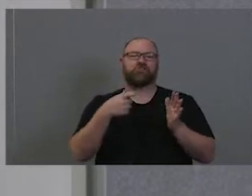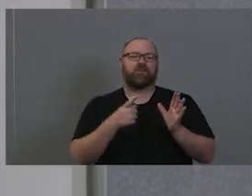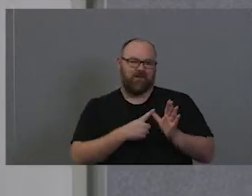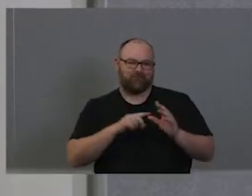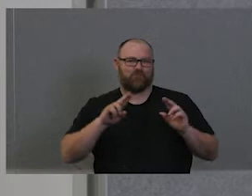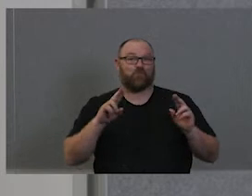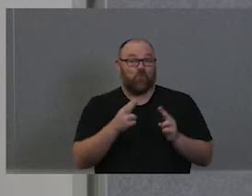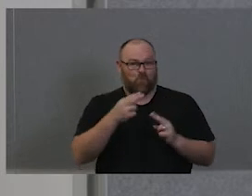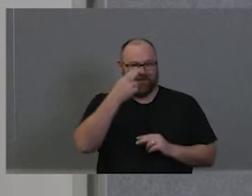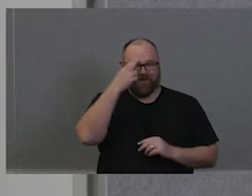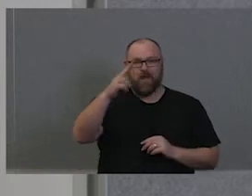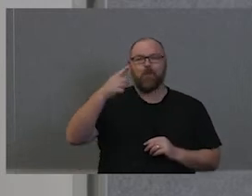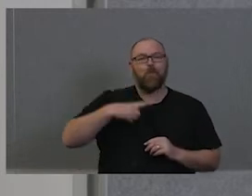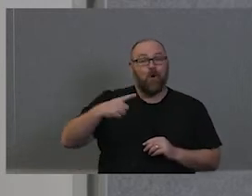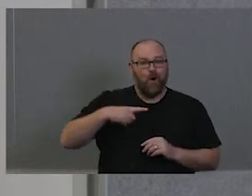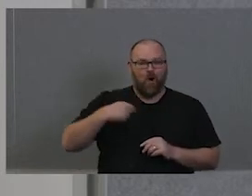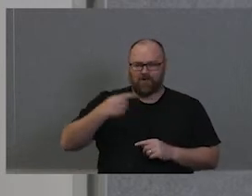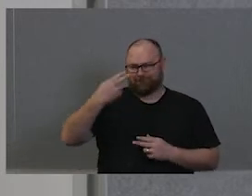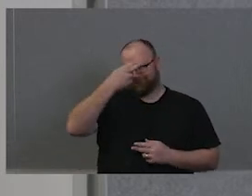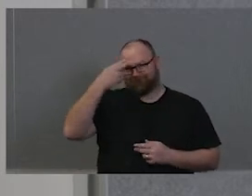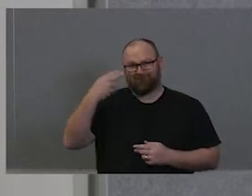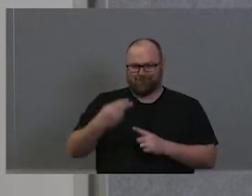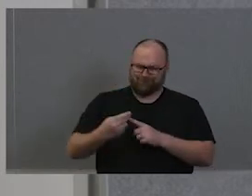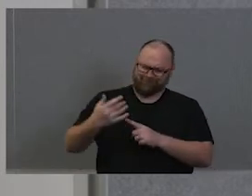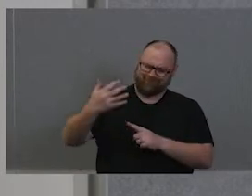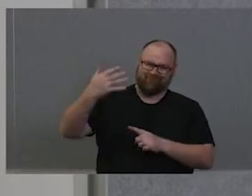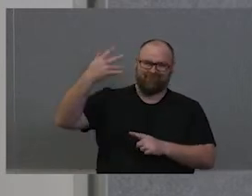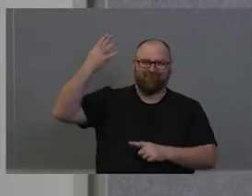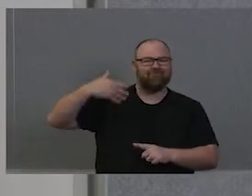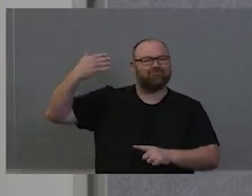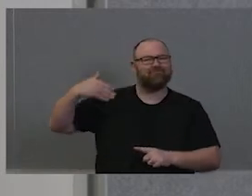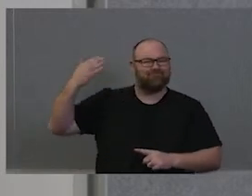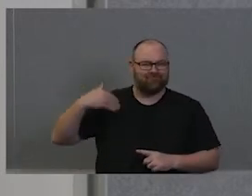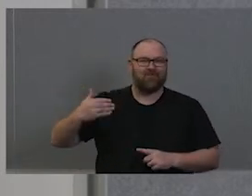Now, tat's a nickname that I got many, many years ago going to Redfern